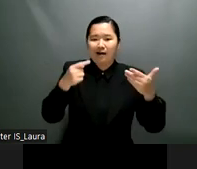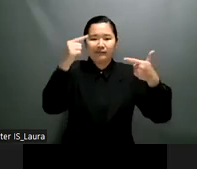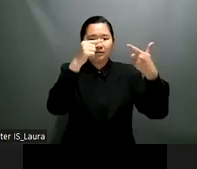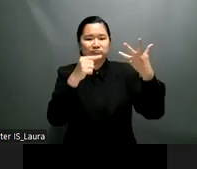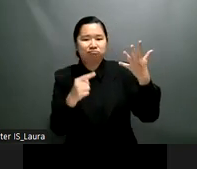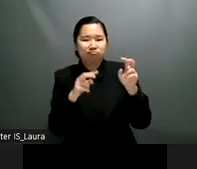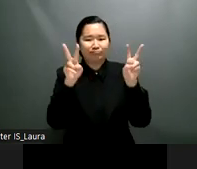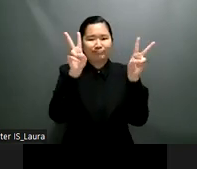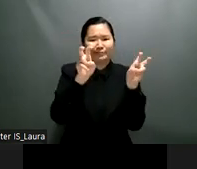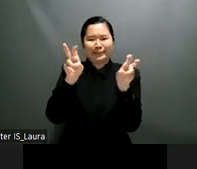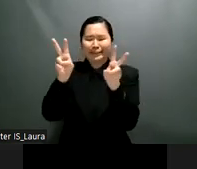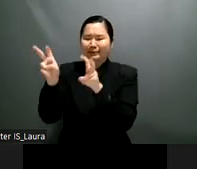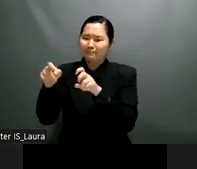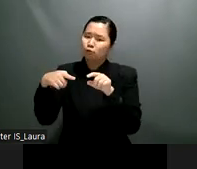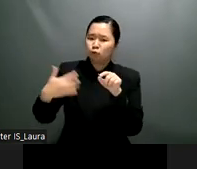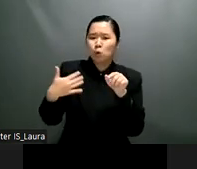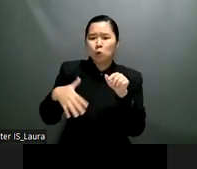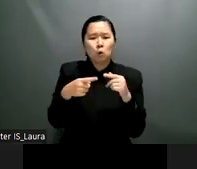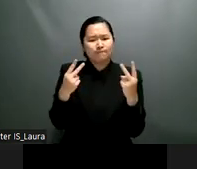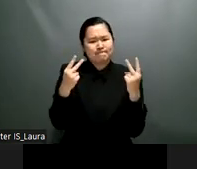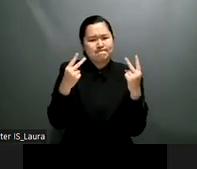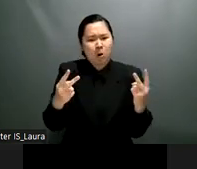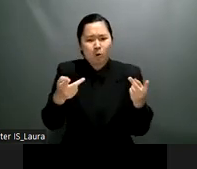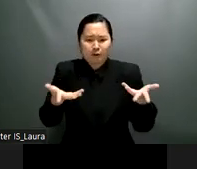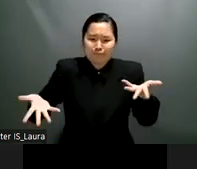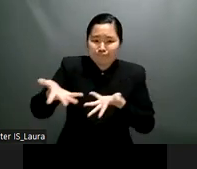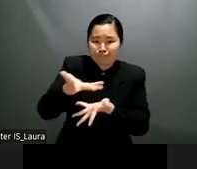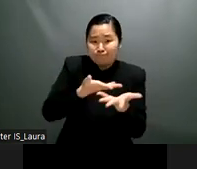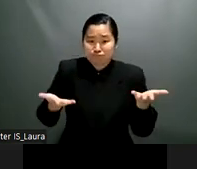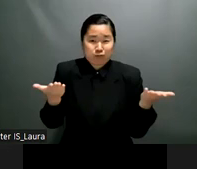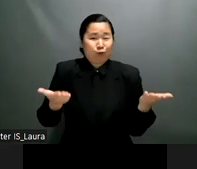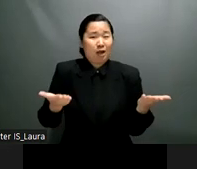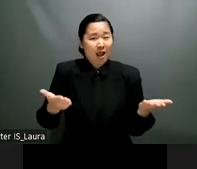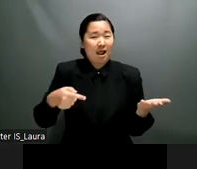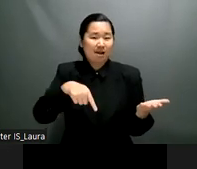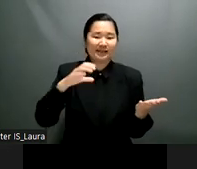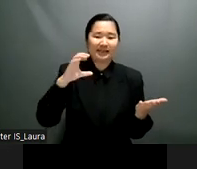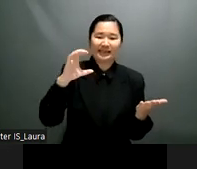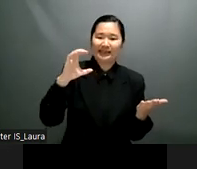to the opening of the 15th course this year certainly